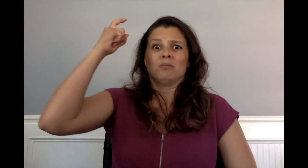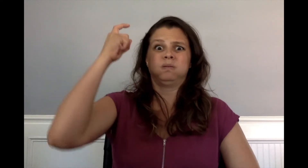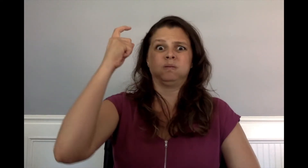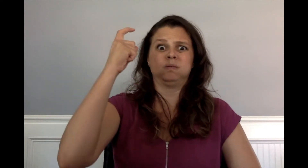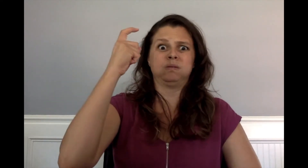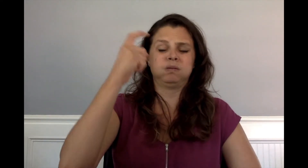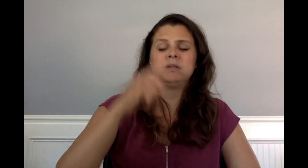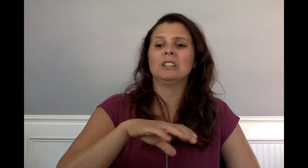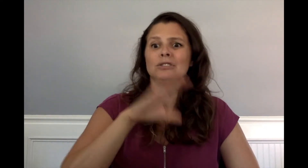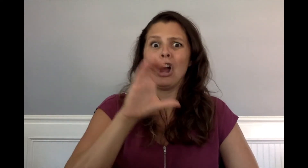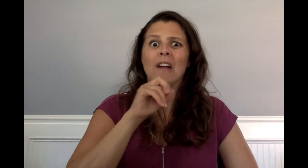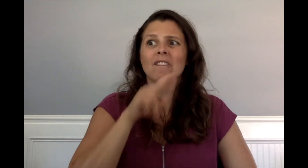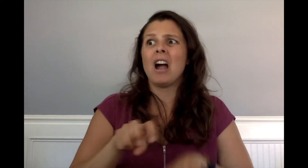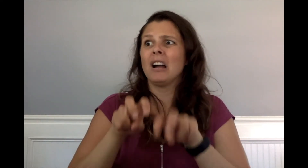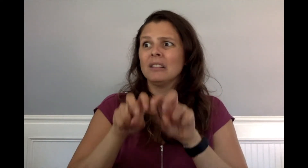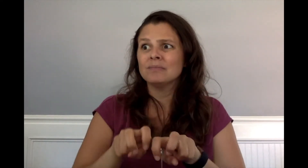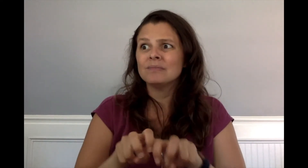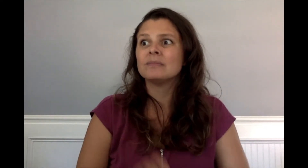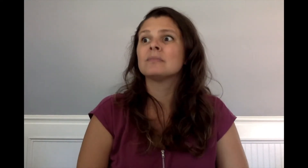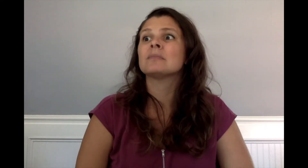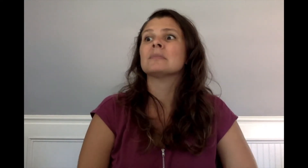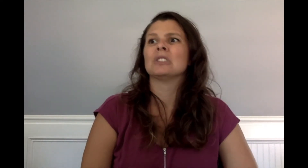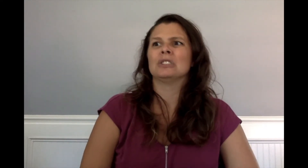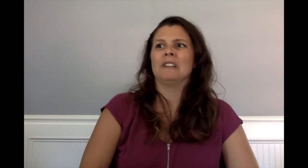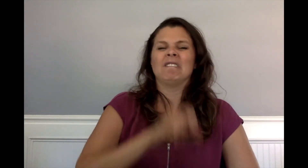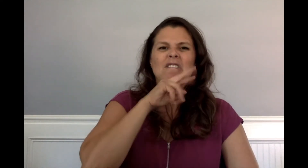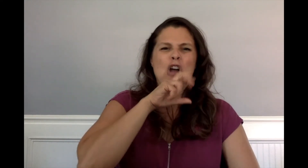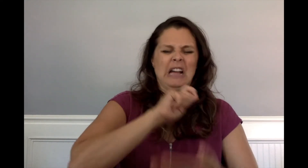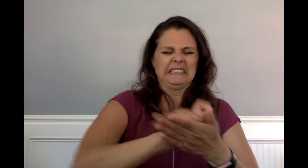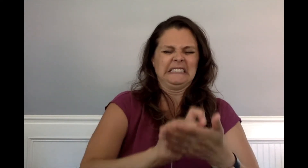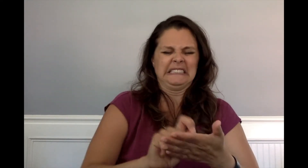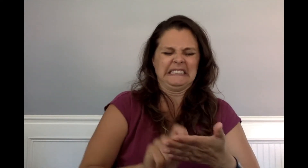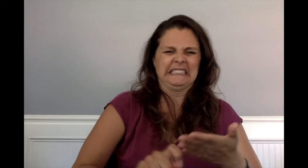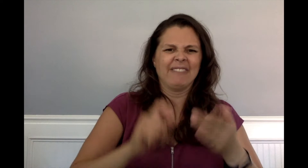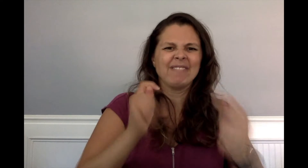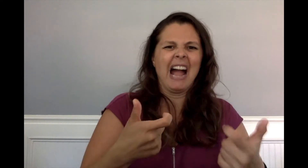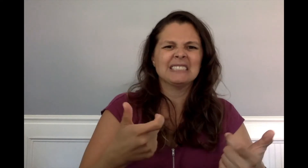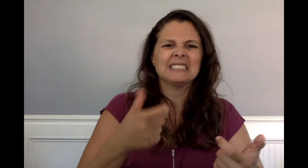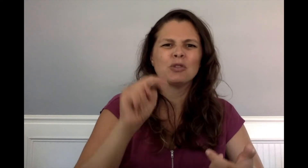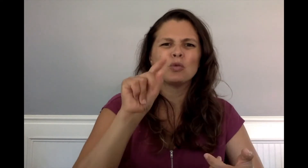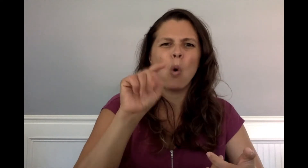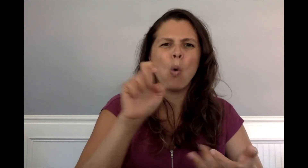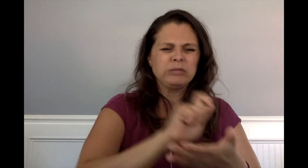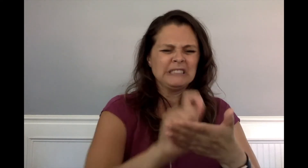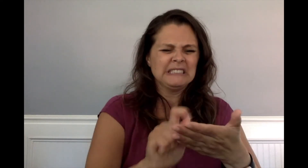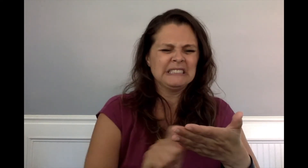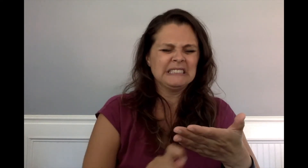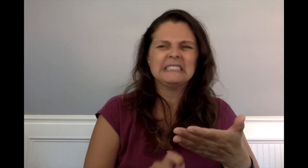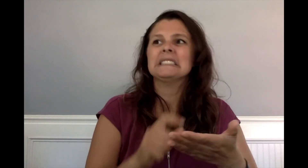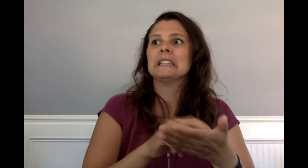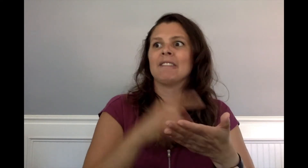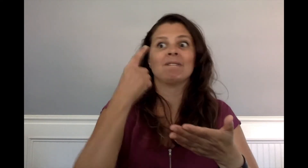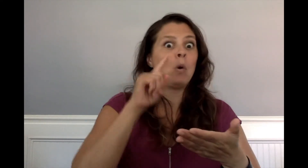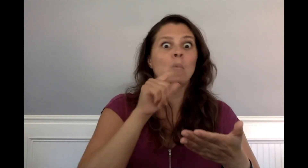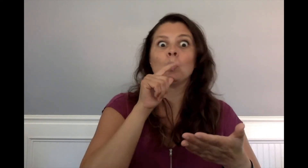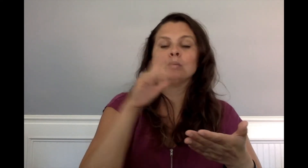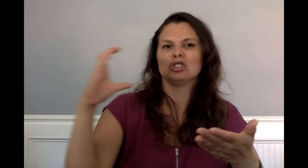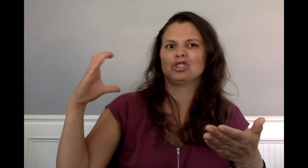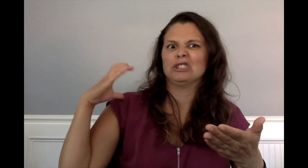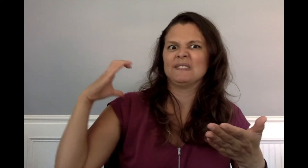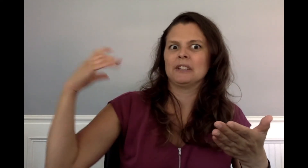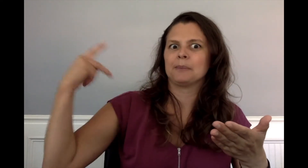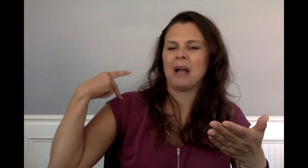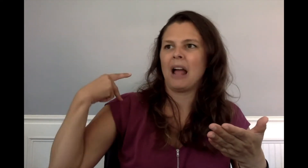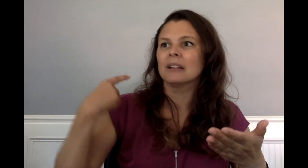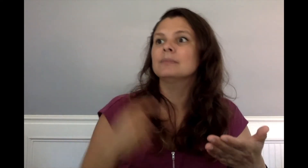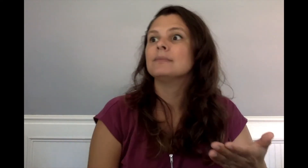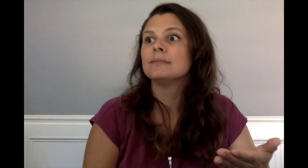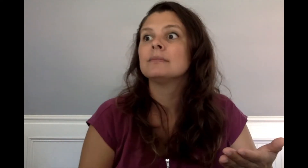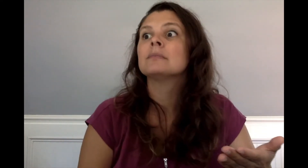As they crossed the river, Frog scrawled a note to Chief Paley.